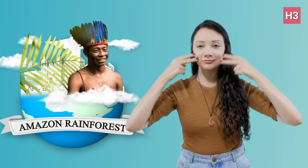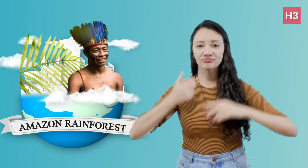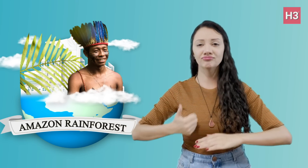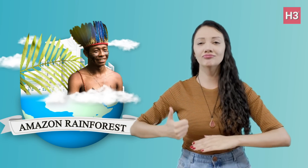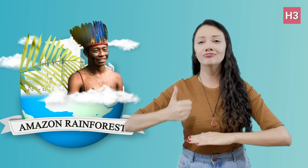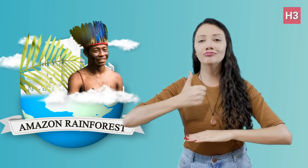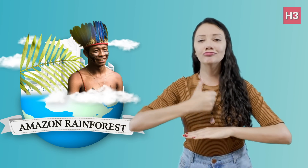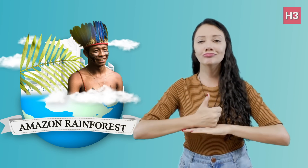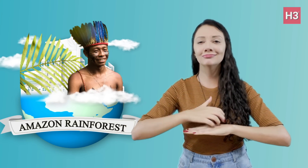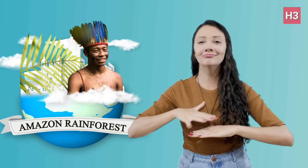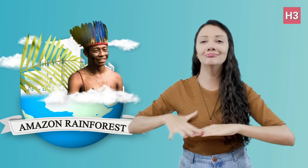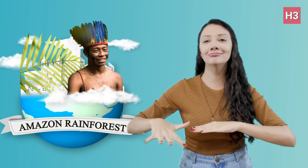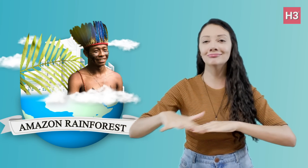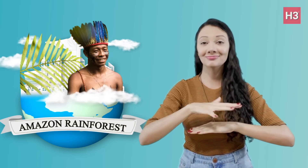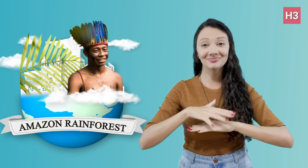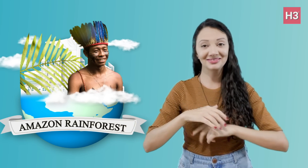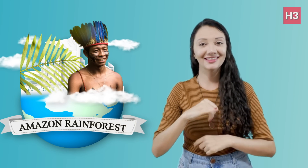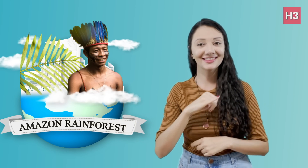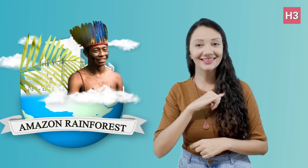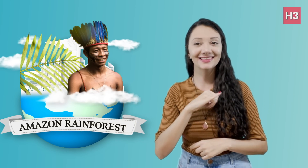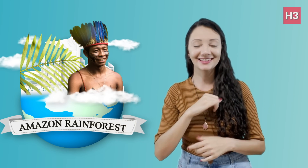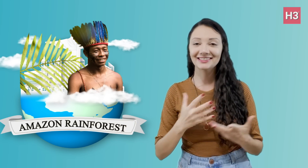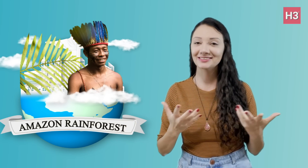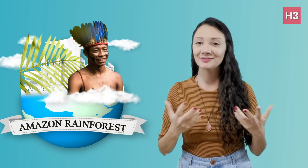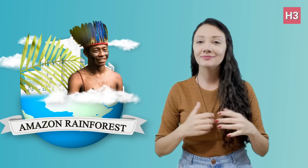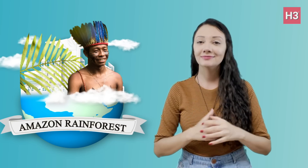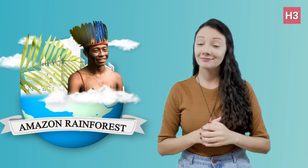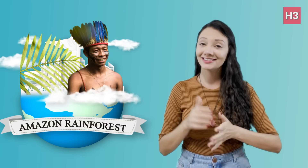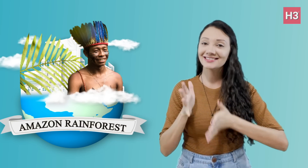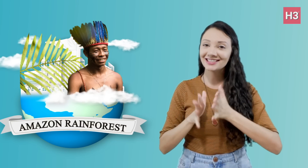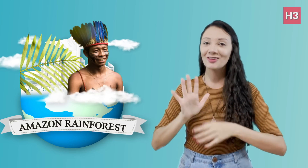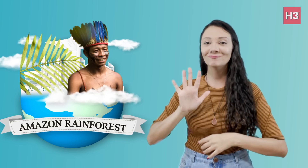Why? It’s home of indigenous people whose custom